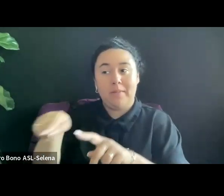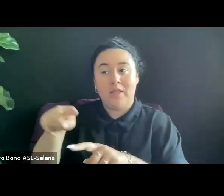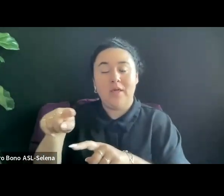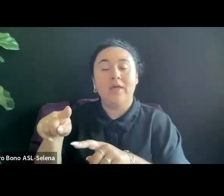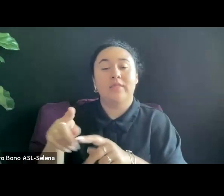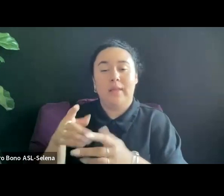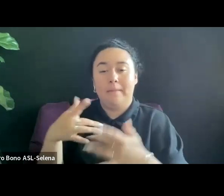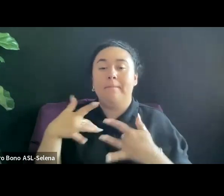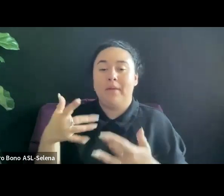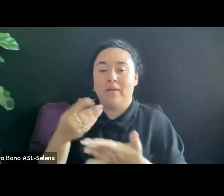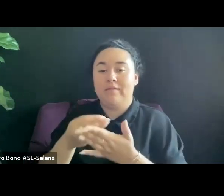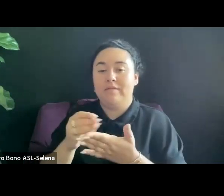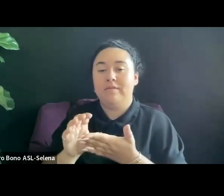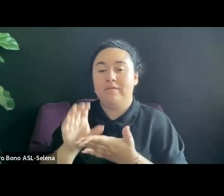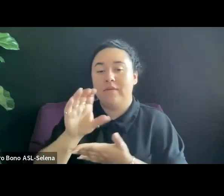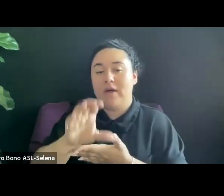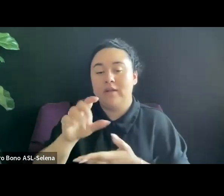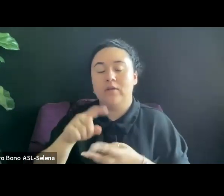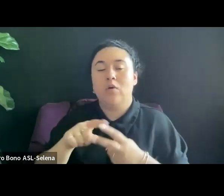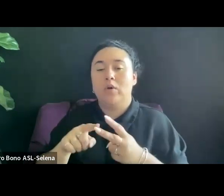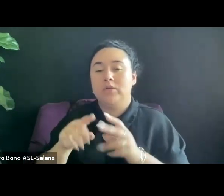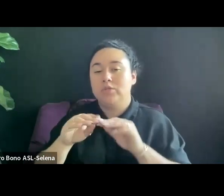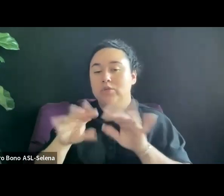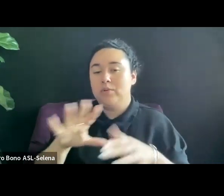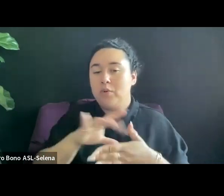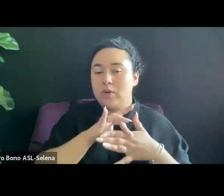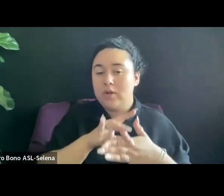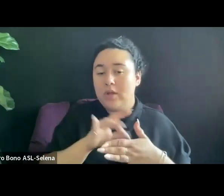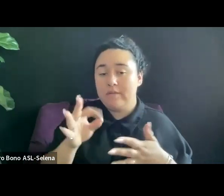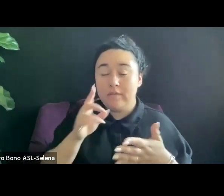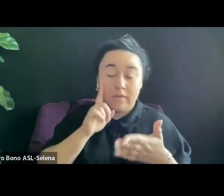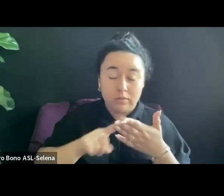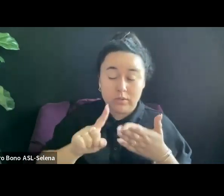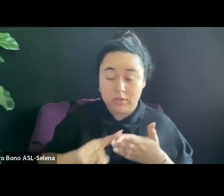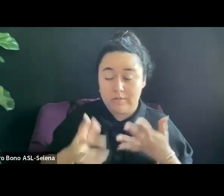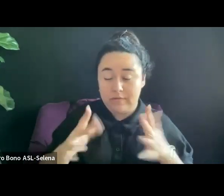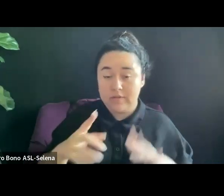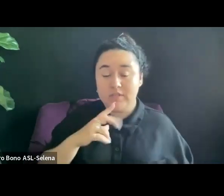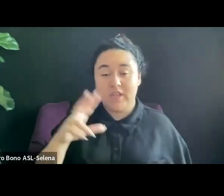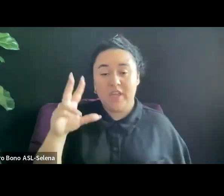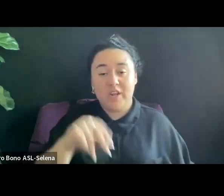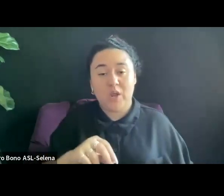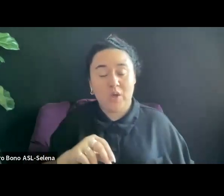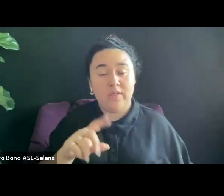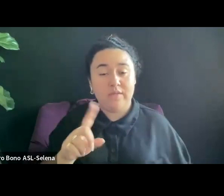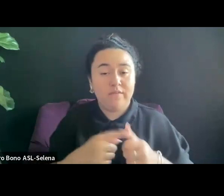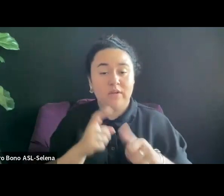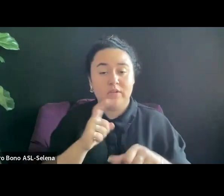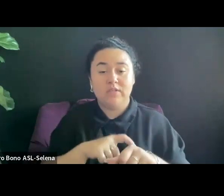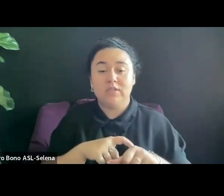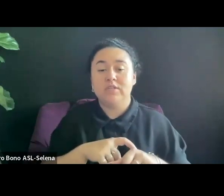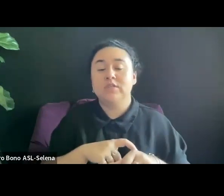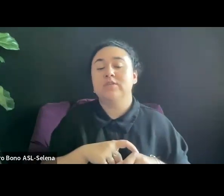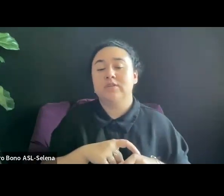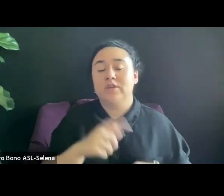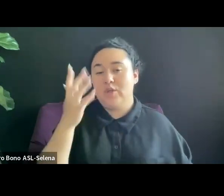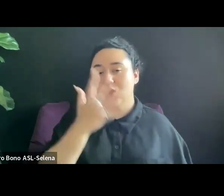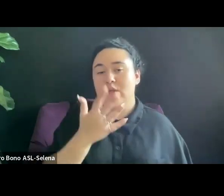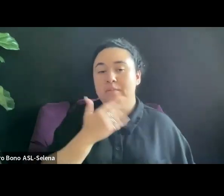IF YOU HAVE DONE YOUR HOMEWORK EVEN IF THEY SAY NO THE FIRST TIME, YOU WILL LOOK BETTER FOR THE NEXT